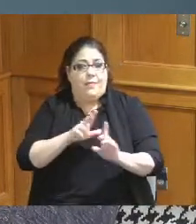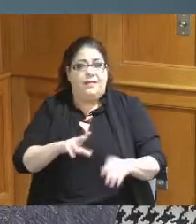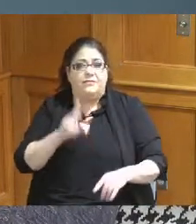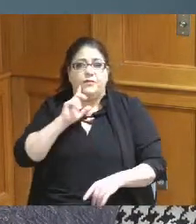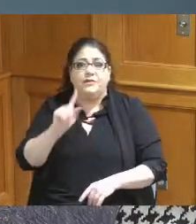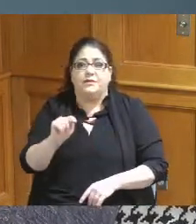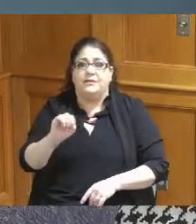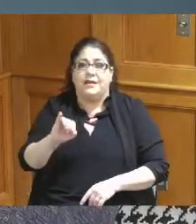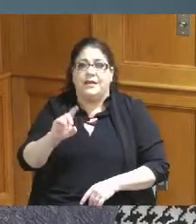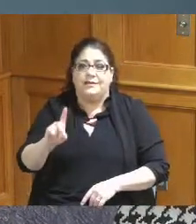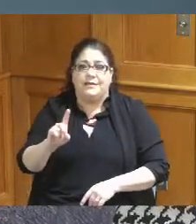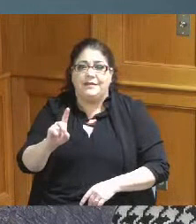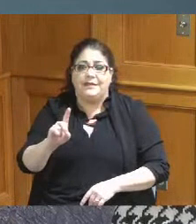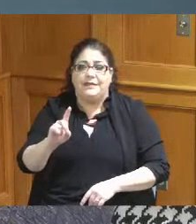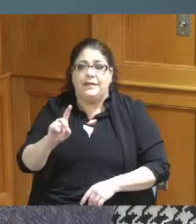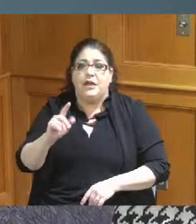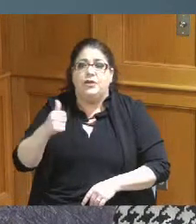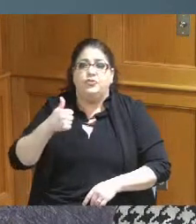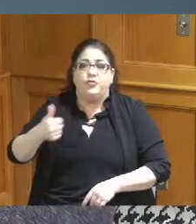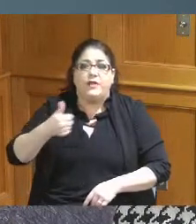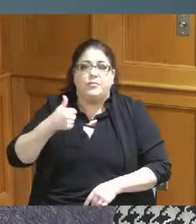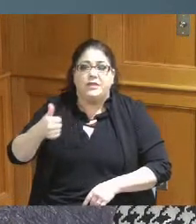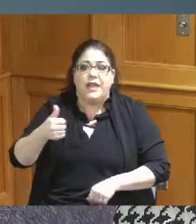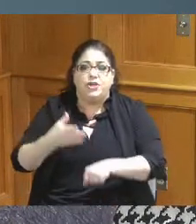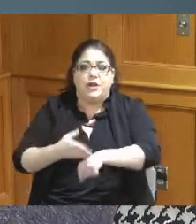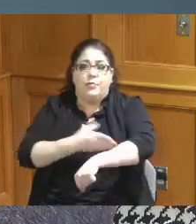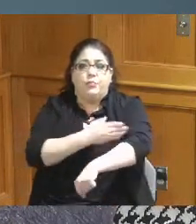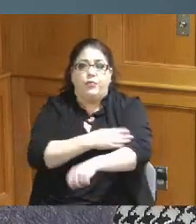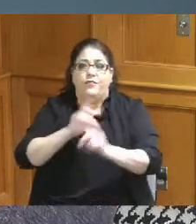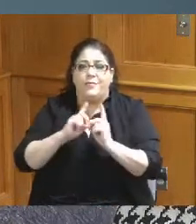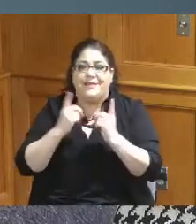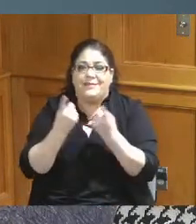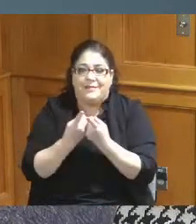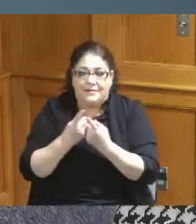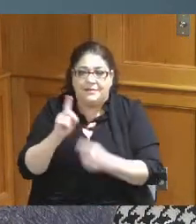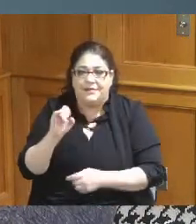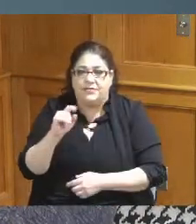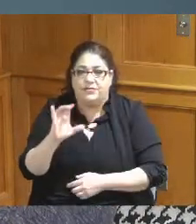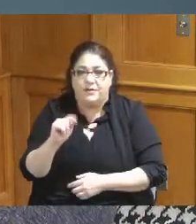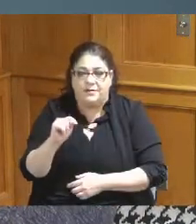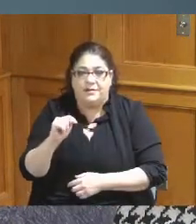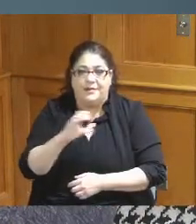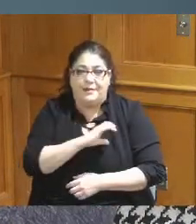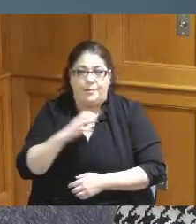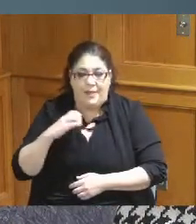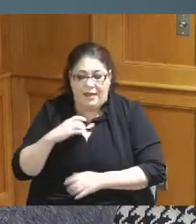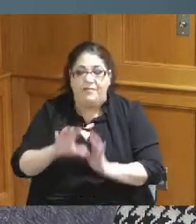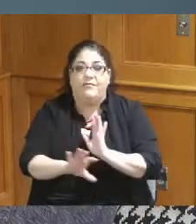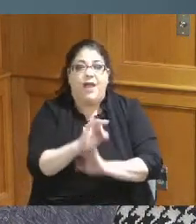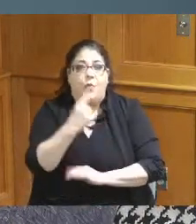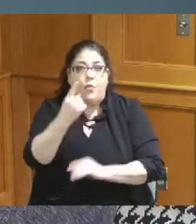Transportation improvement district committee and so I did find someone who was interested in doing